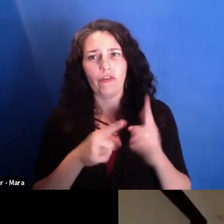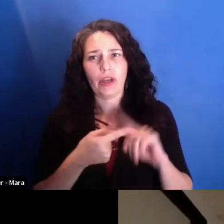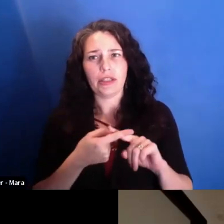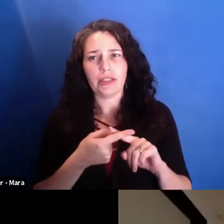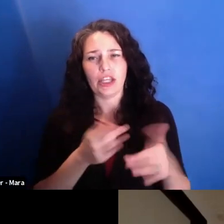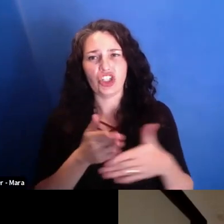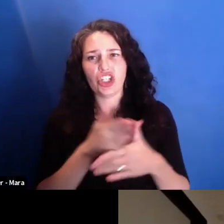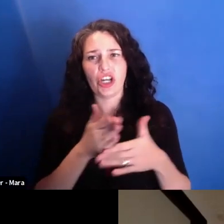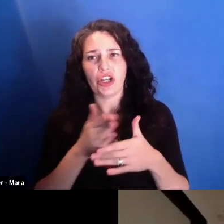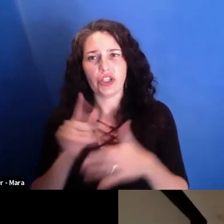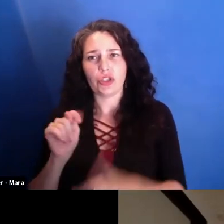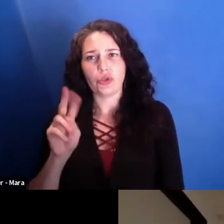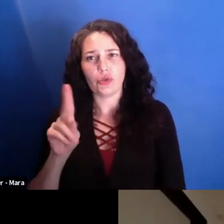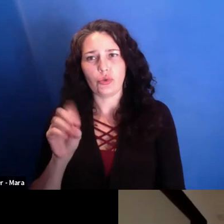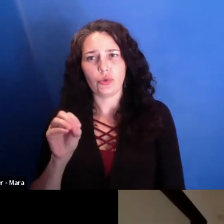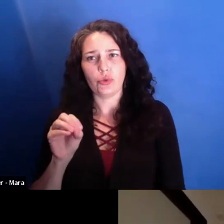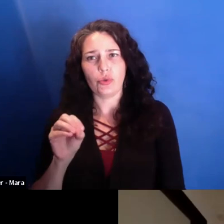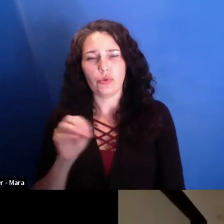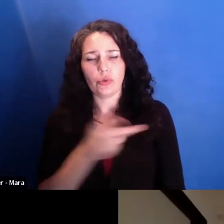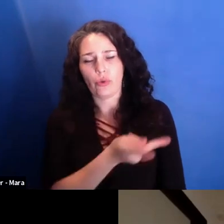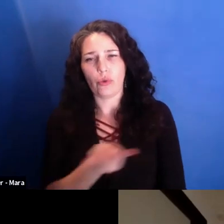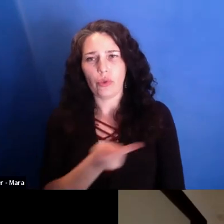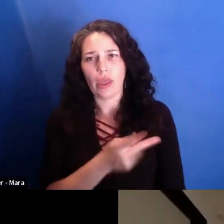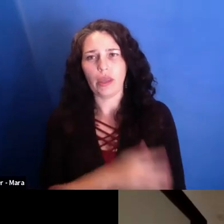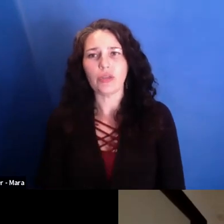And he was also doing-- he was a documentary maker himself.